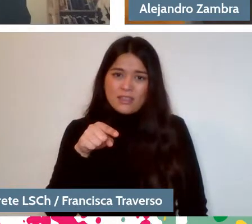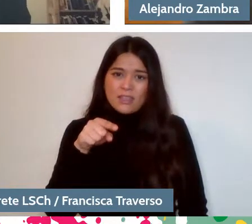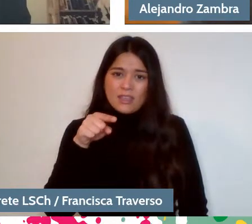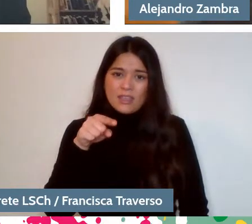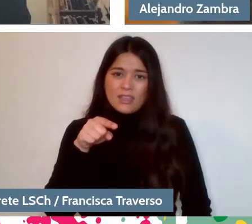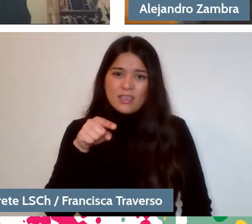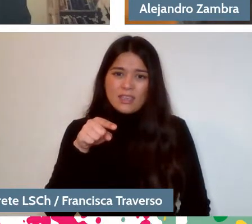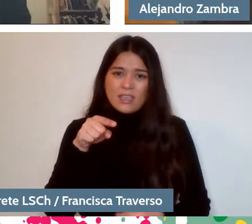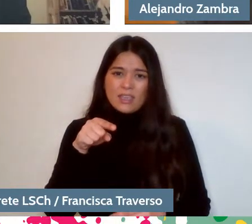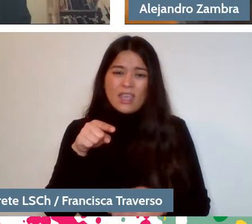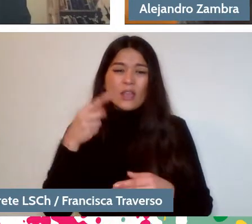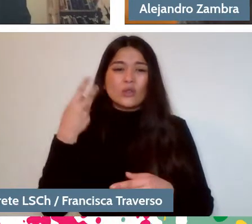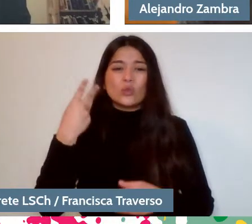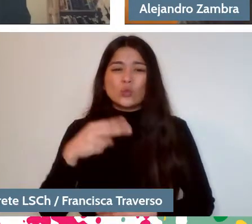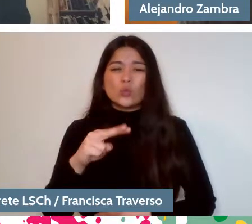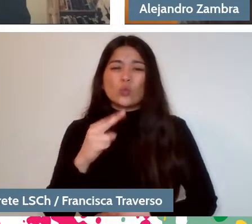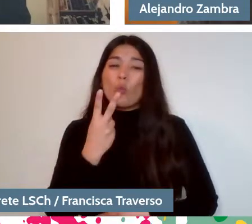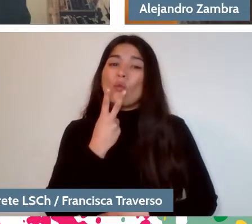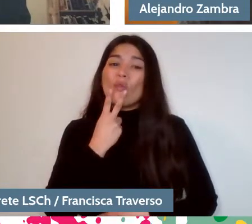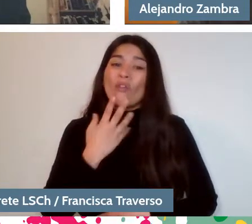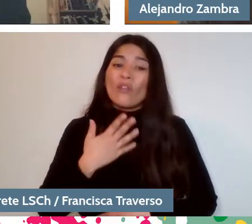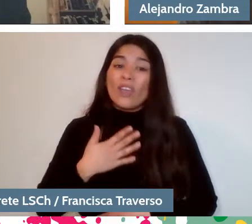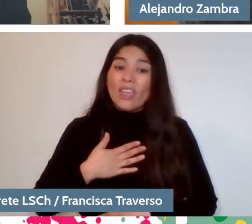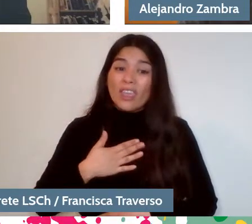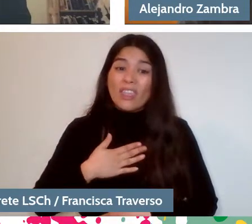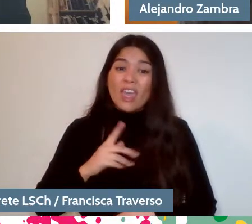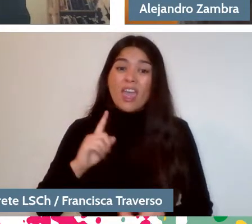her life changed completely.